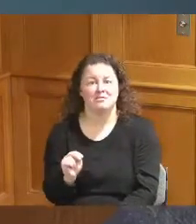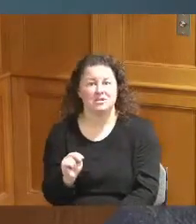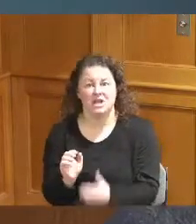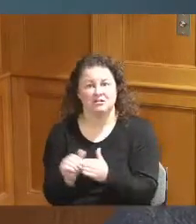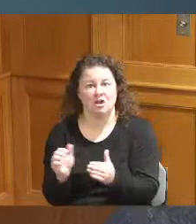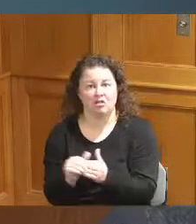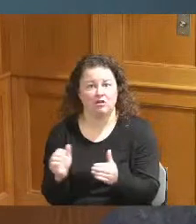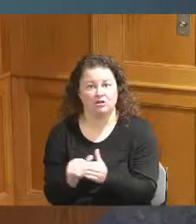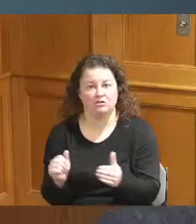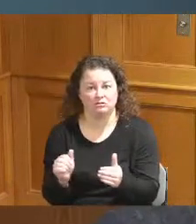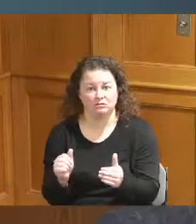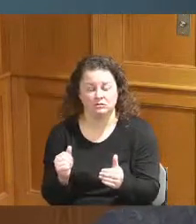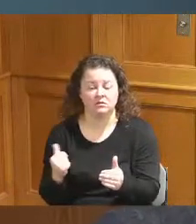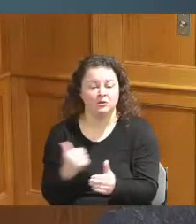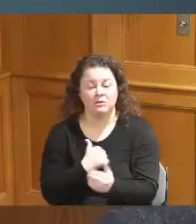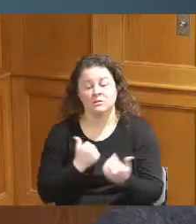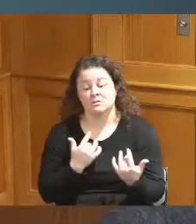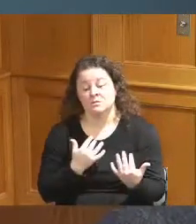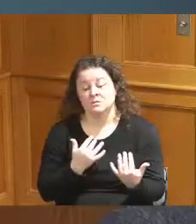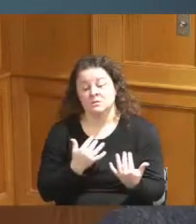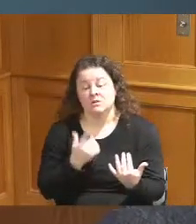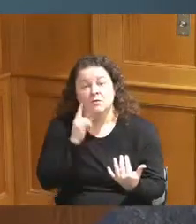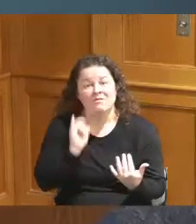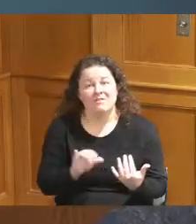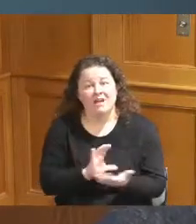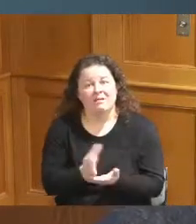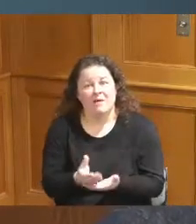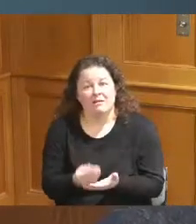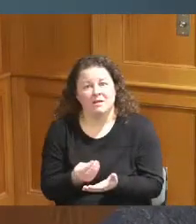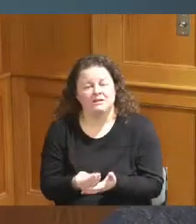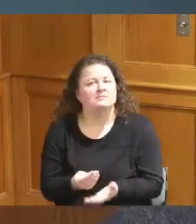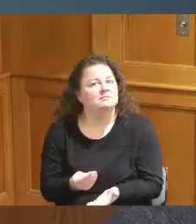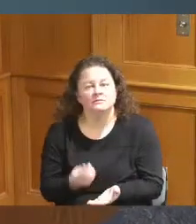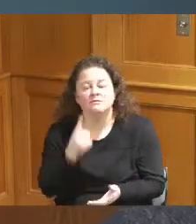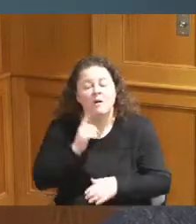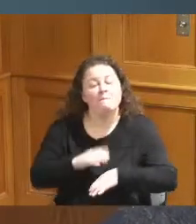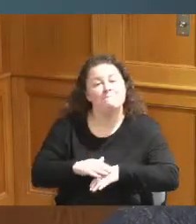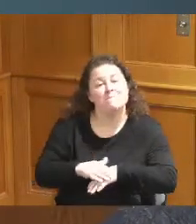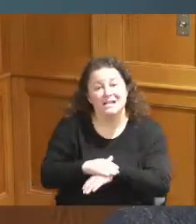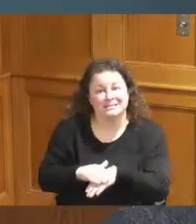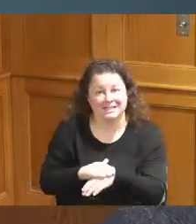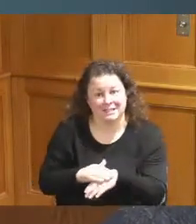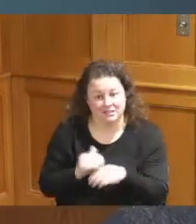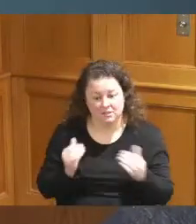is the Administrator said and so I'm looking everywhere and I'm putting heat on everybody